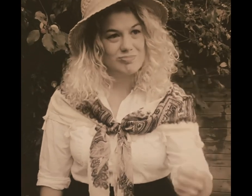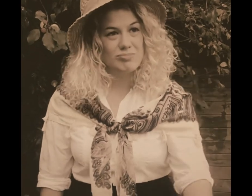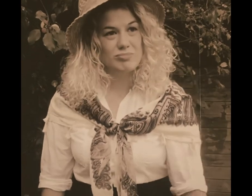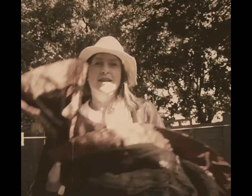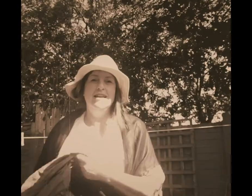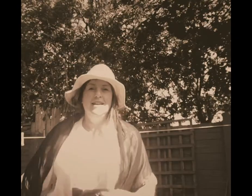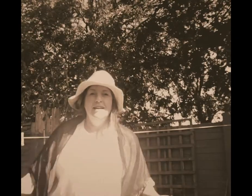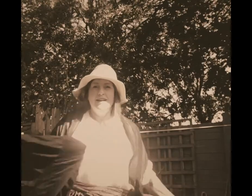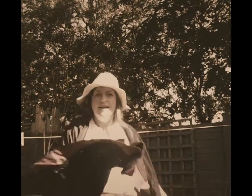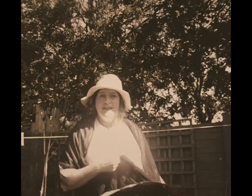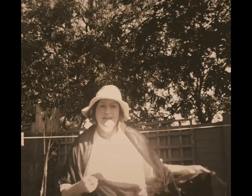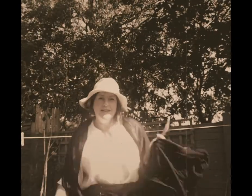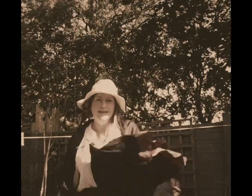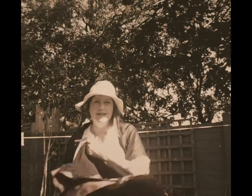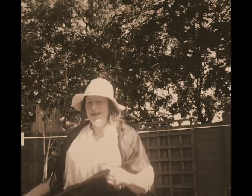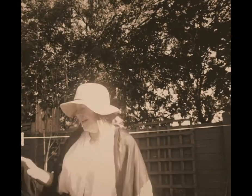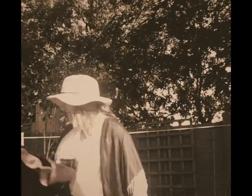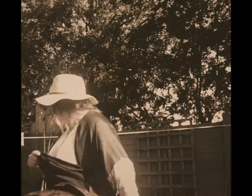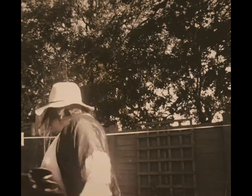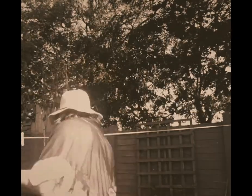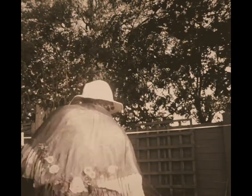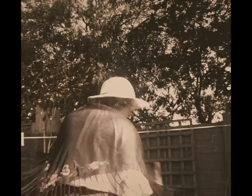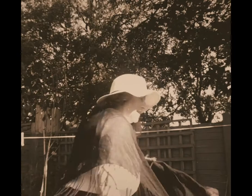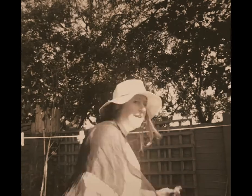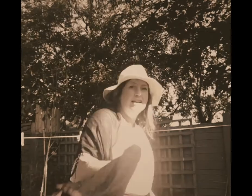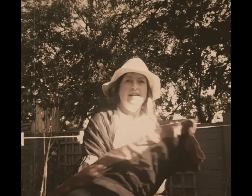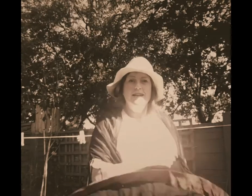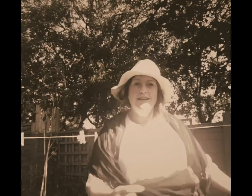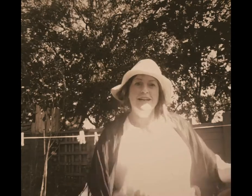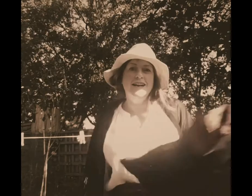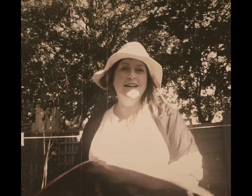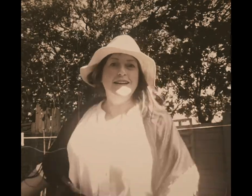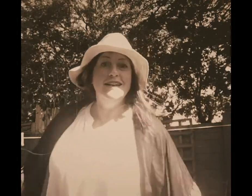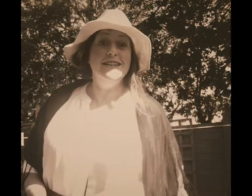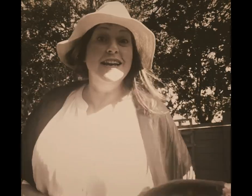With me tee-aye-o, tee-aye-o, tee-aye-ee-aye-o